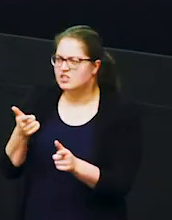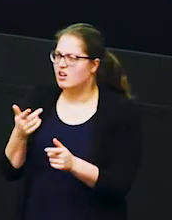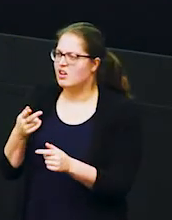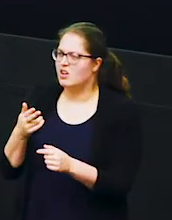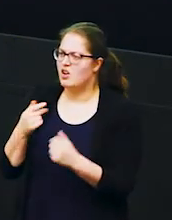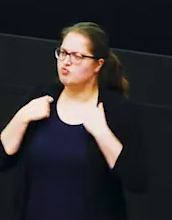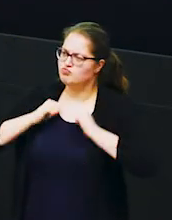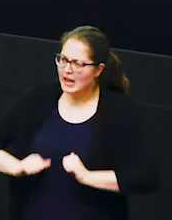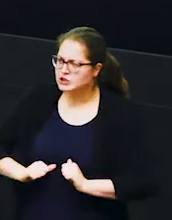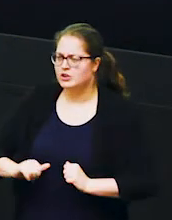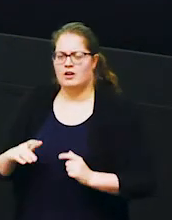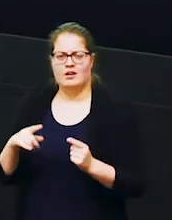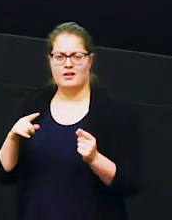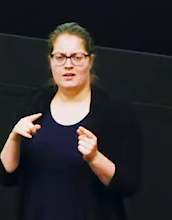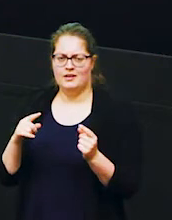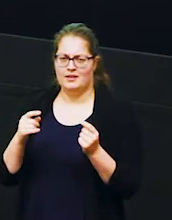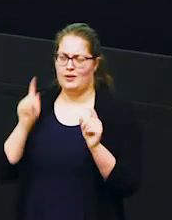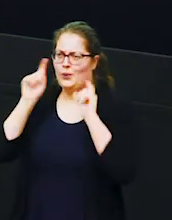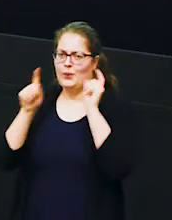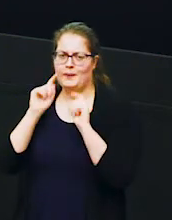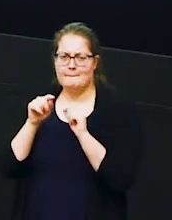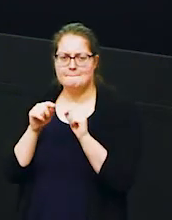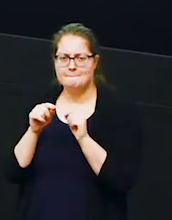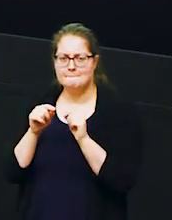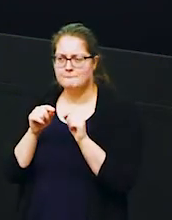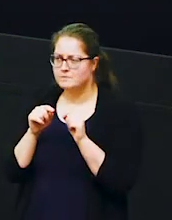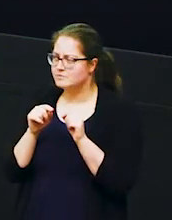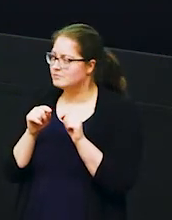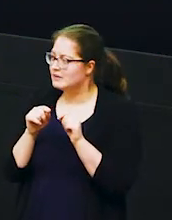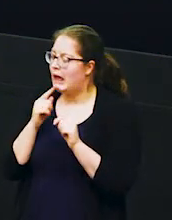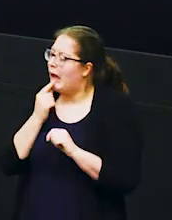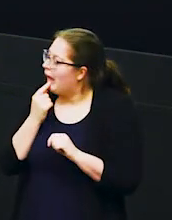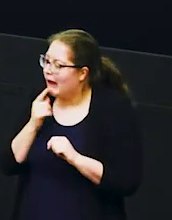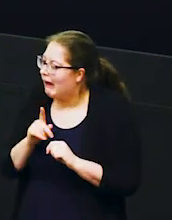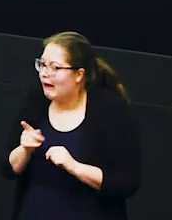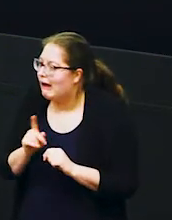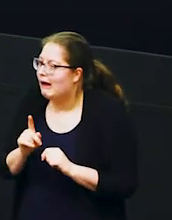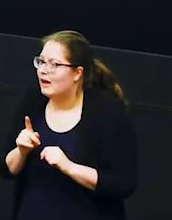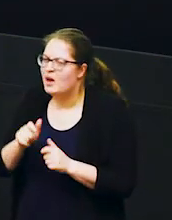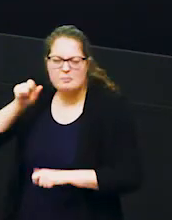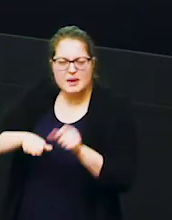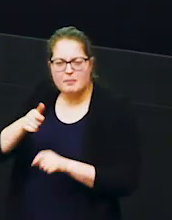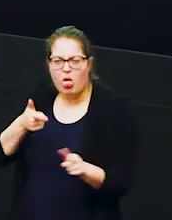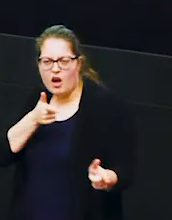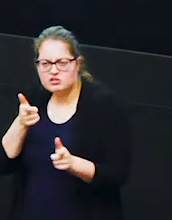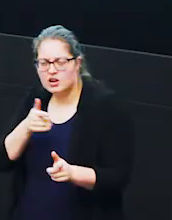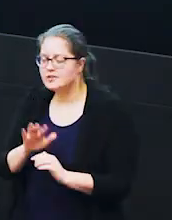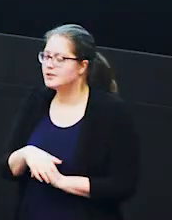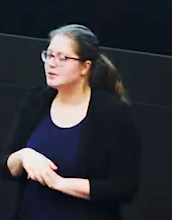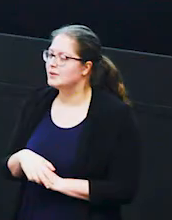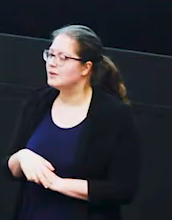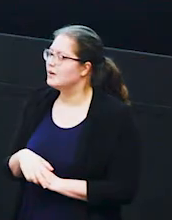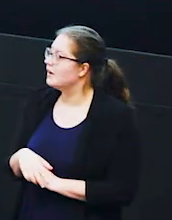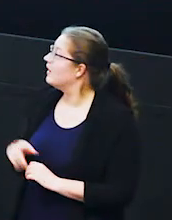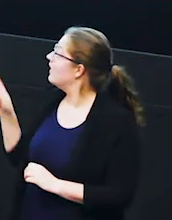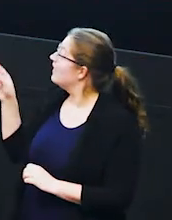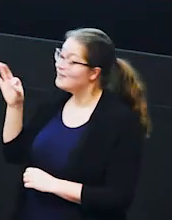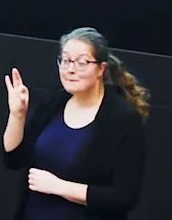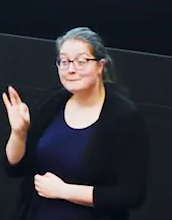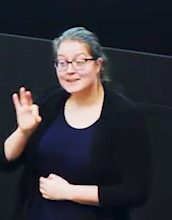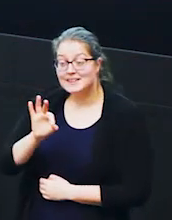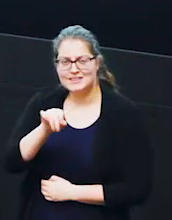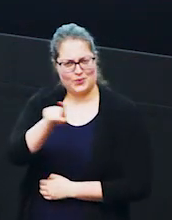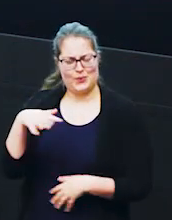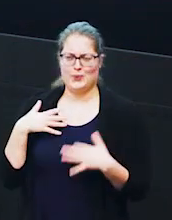all sorts of ideas all sorts like all sorts of ideas but i don't think i've heard bees so did